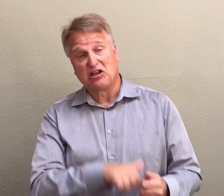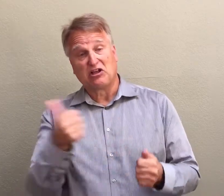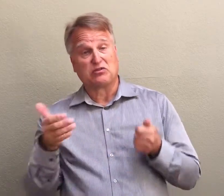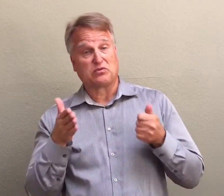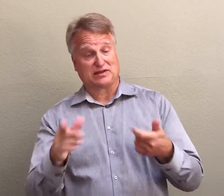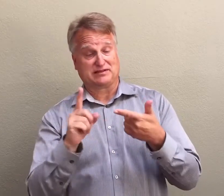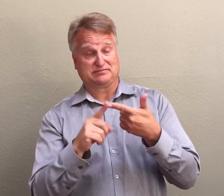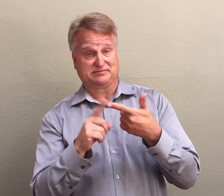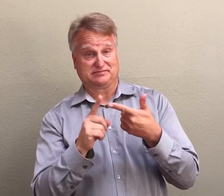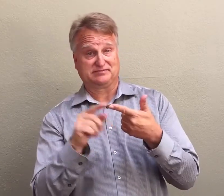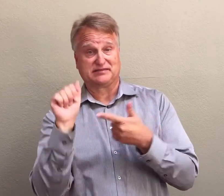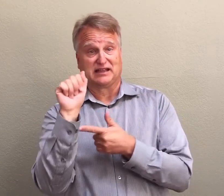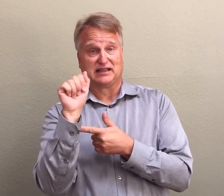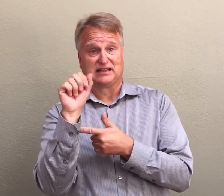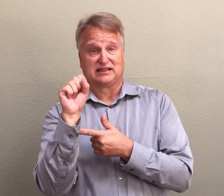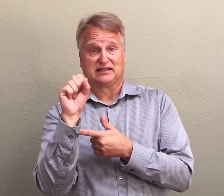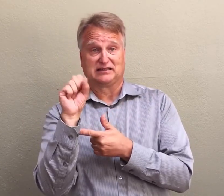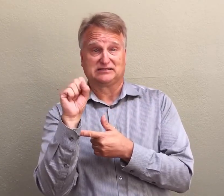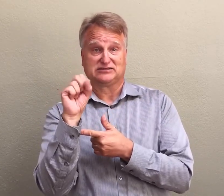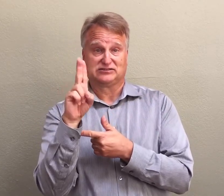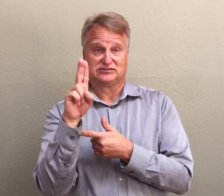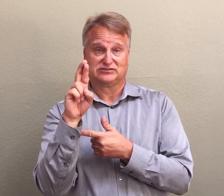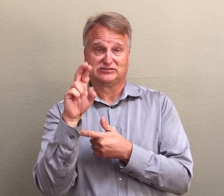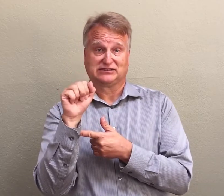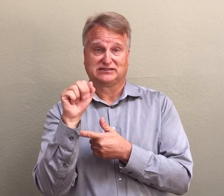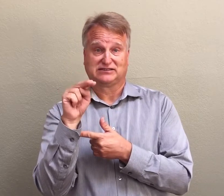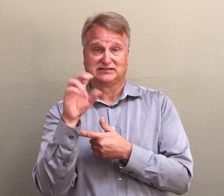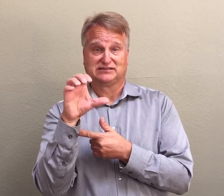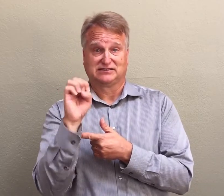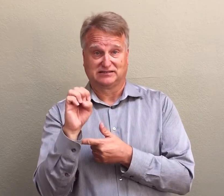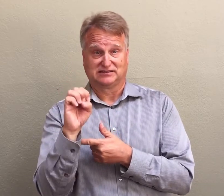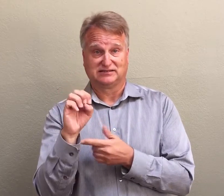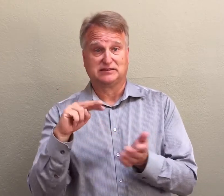Another way is assurance.